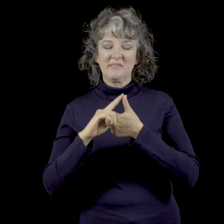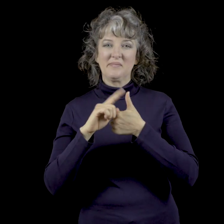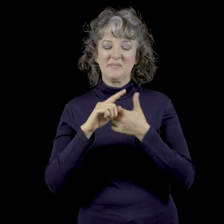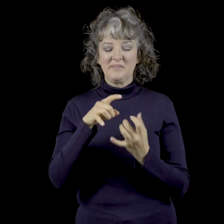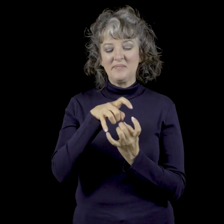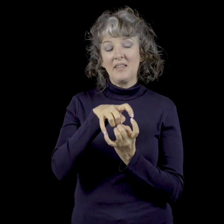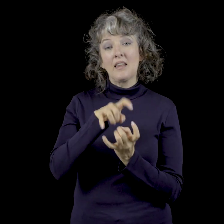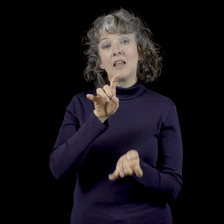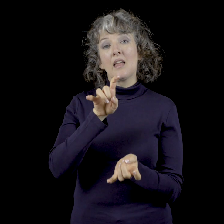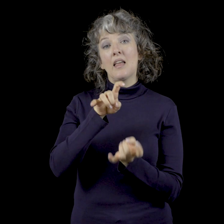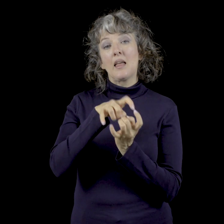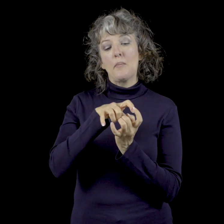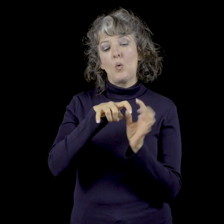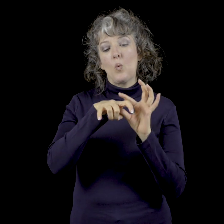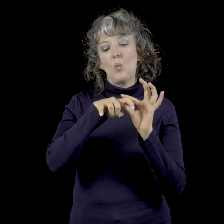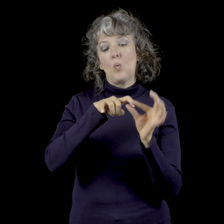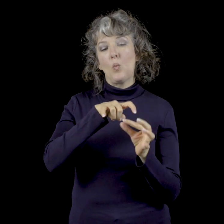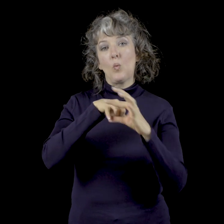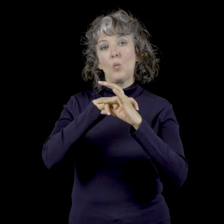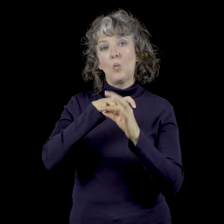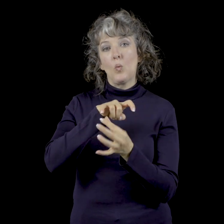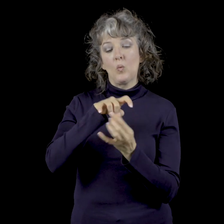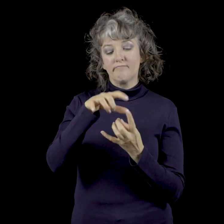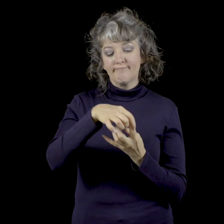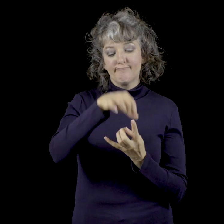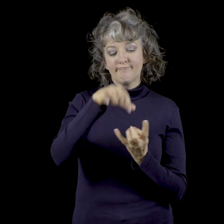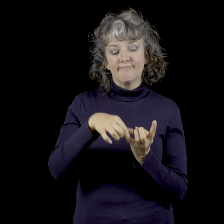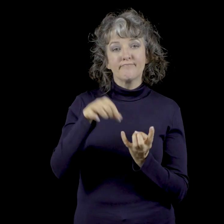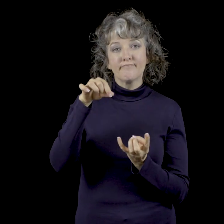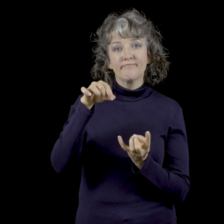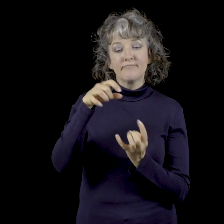Number uno would be hippopotamus tusks.